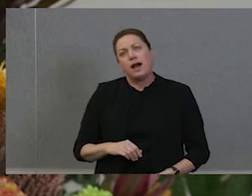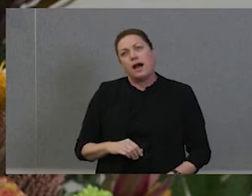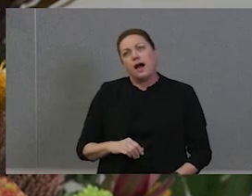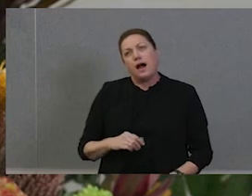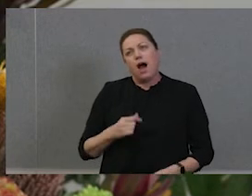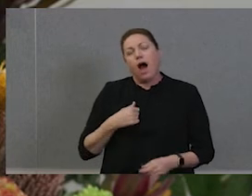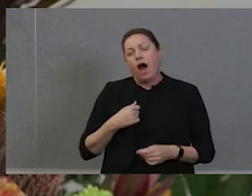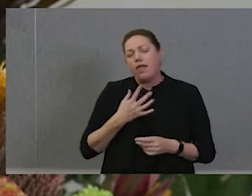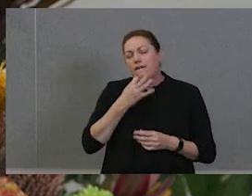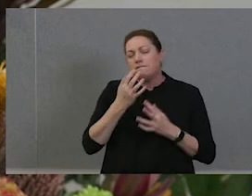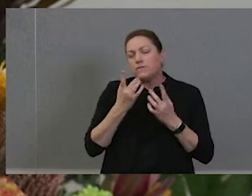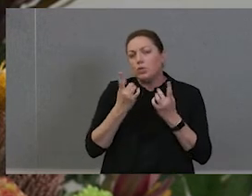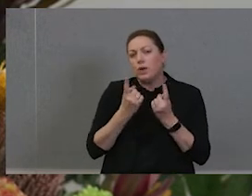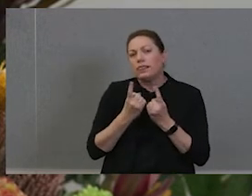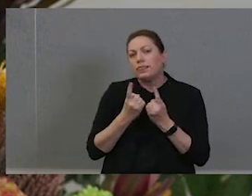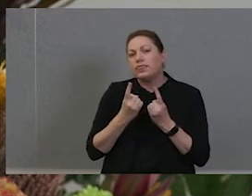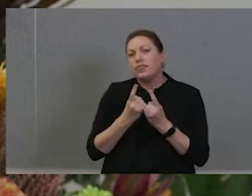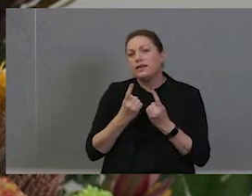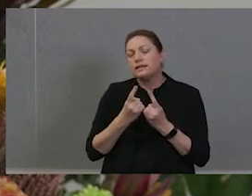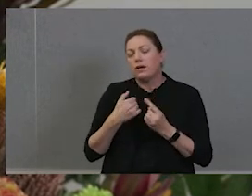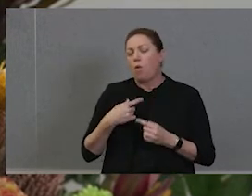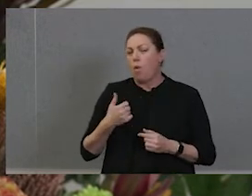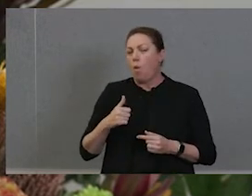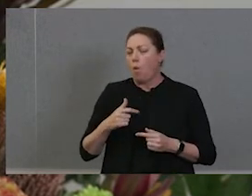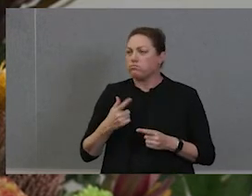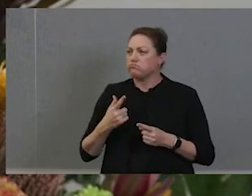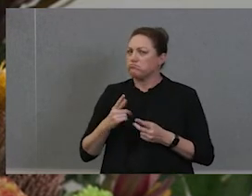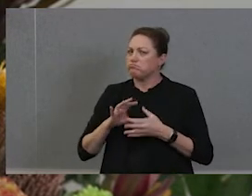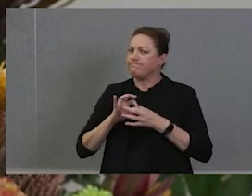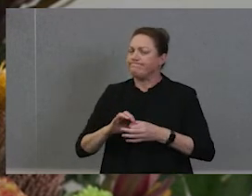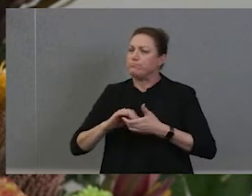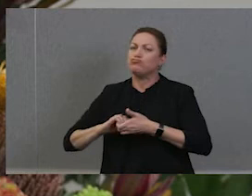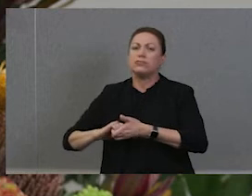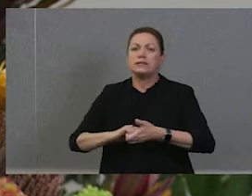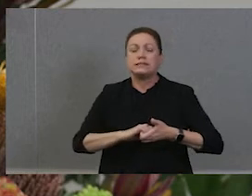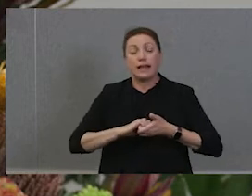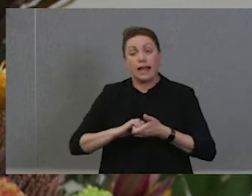in the context of Reconciliation Week. The first is that, that they to a tee,